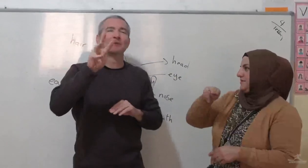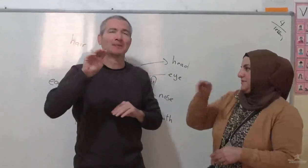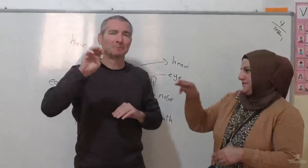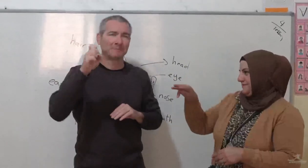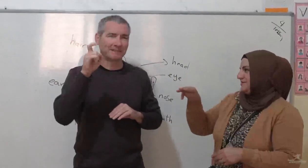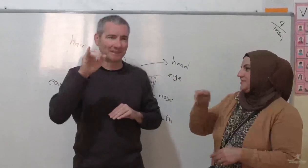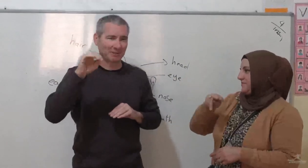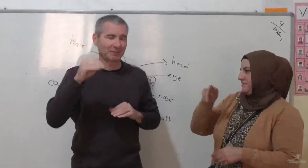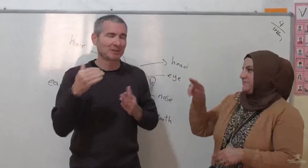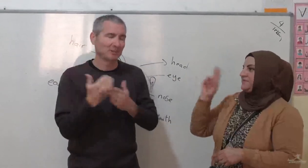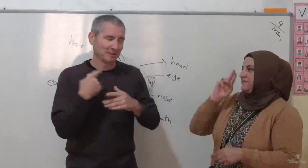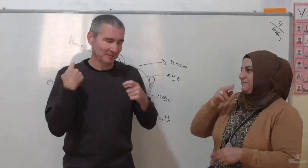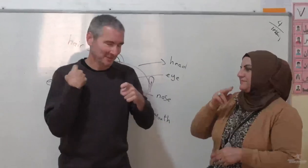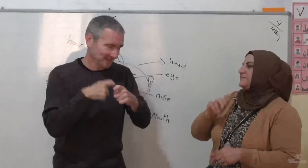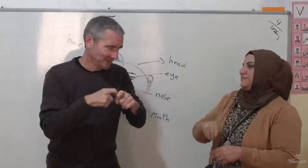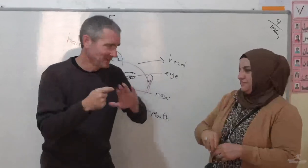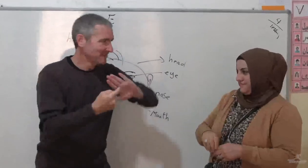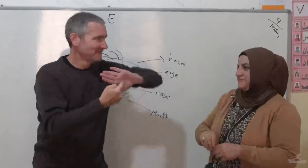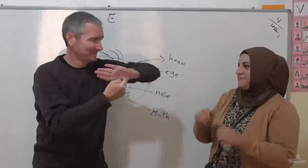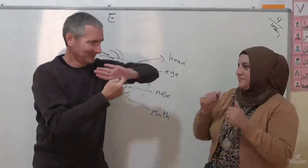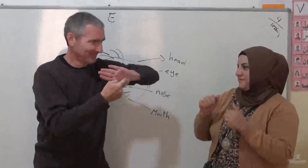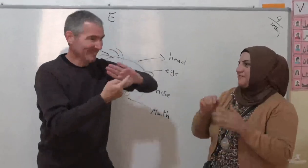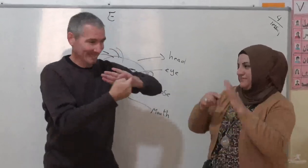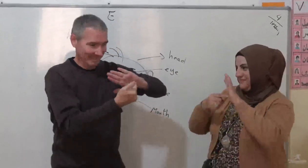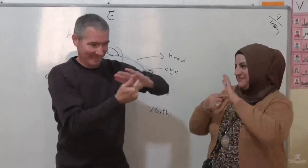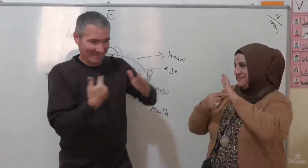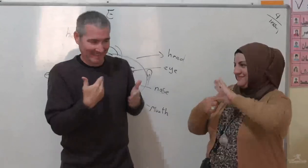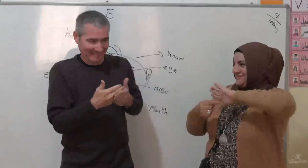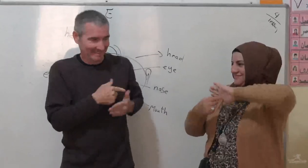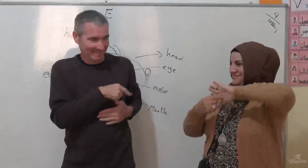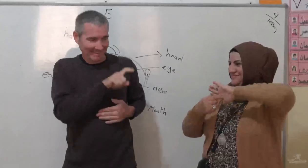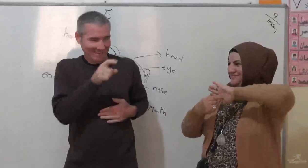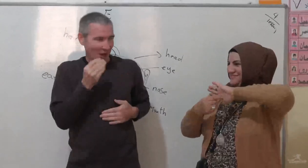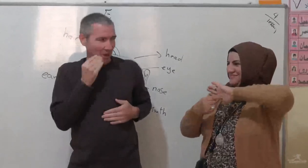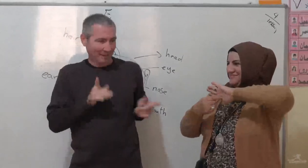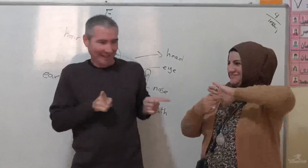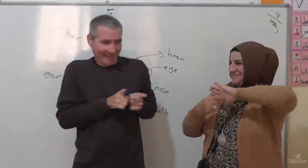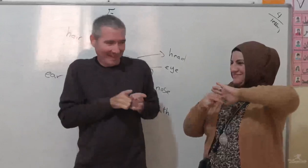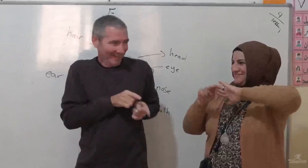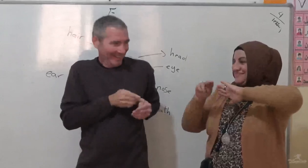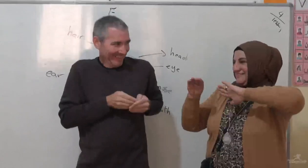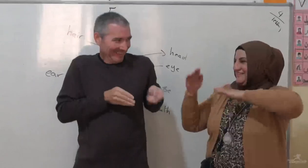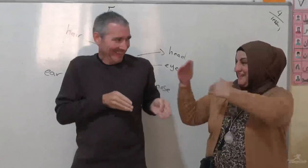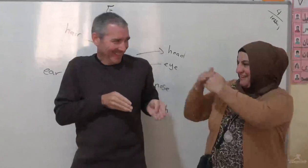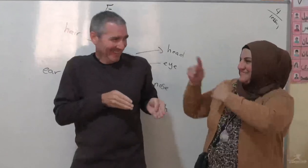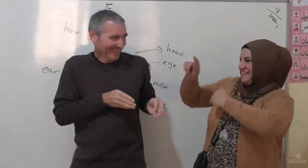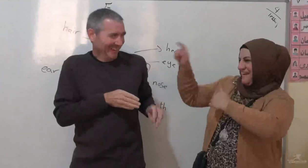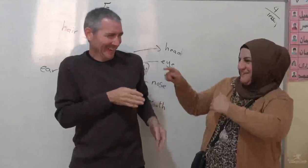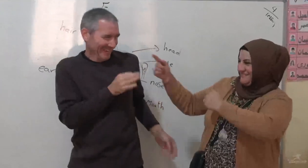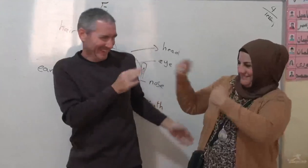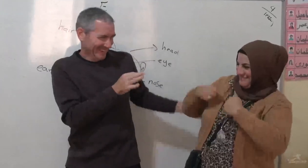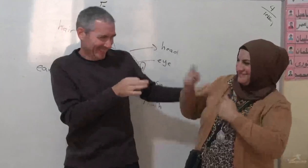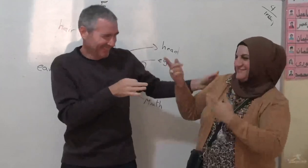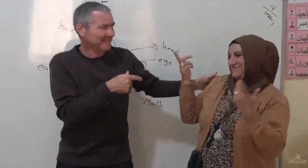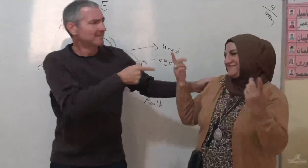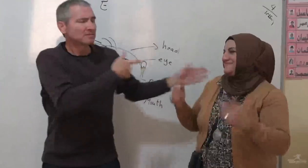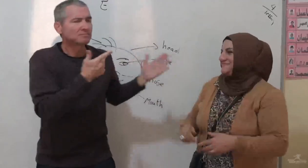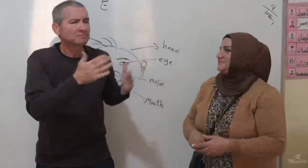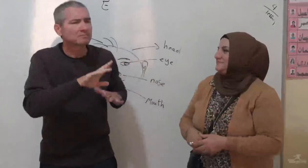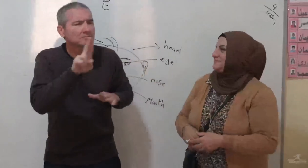New Mexico It's very close to my home state, Texas. Yes, it's the next state from New Mexico.